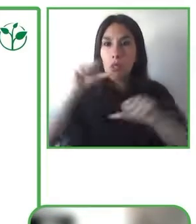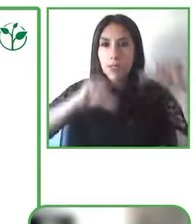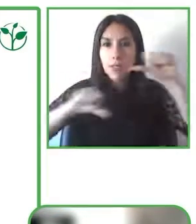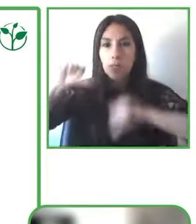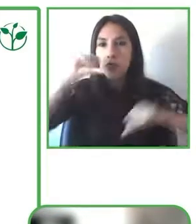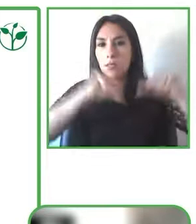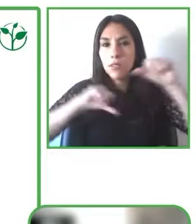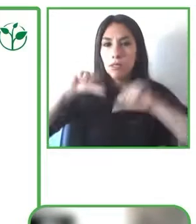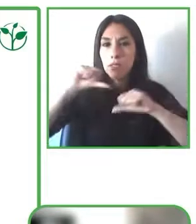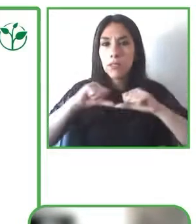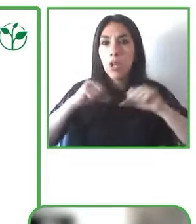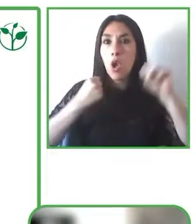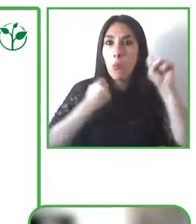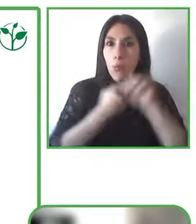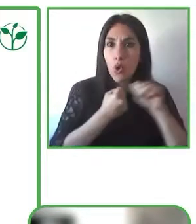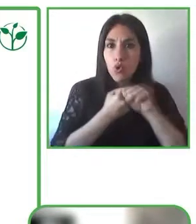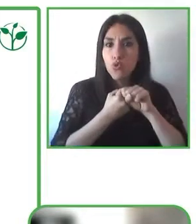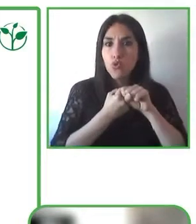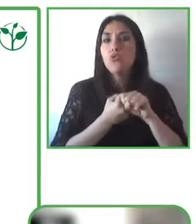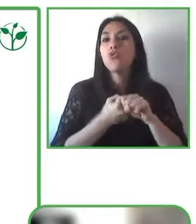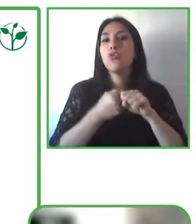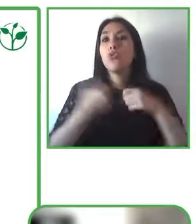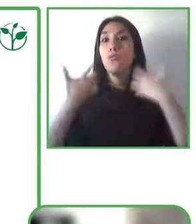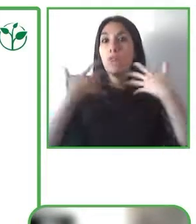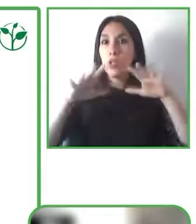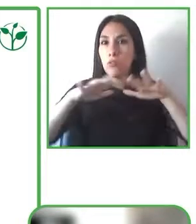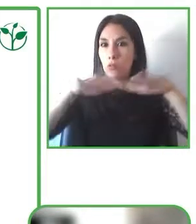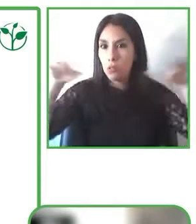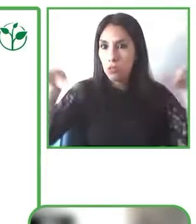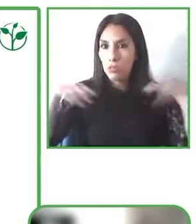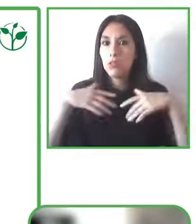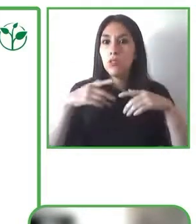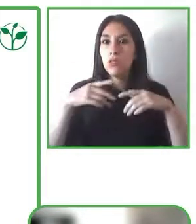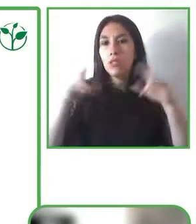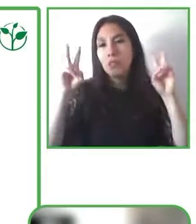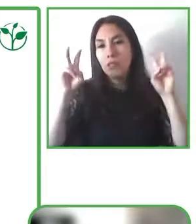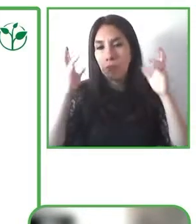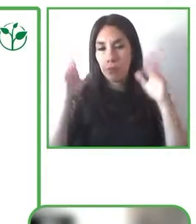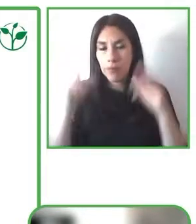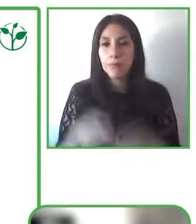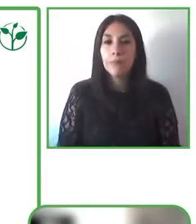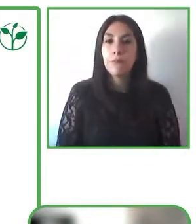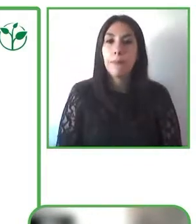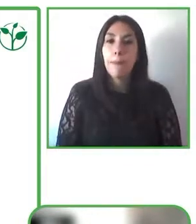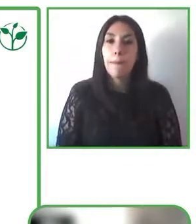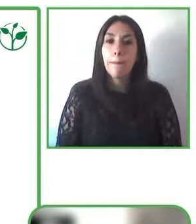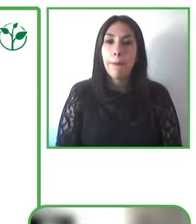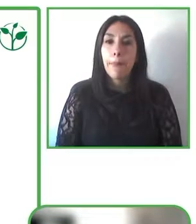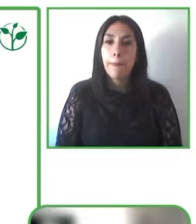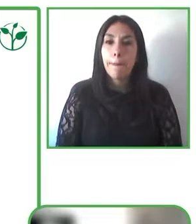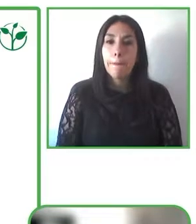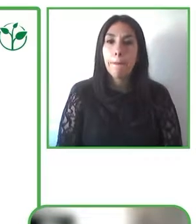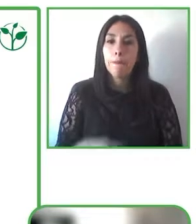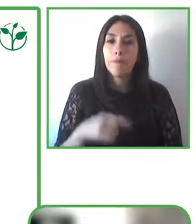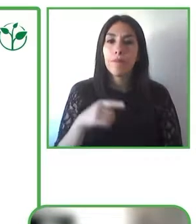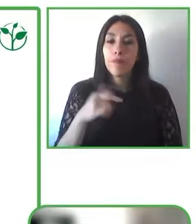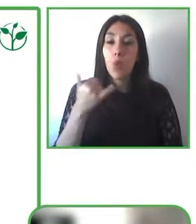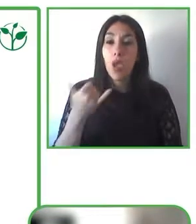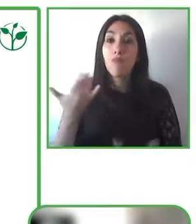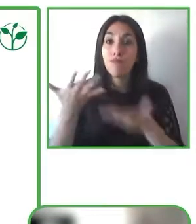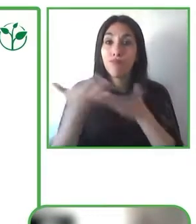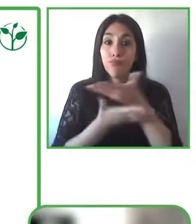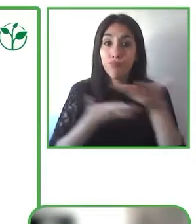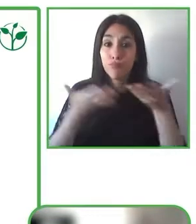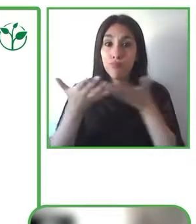on investment that comes from accessibility and trying to make looking so looking at